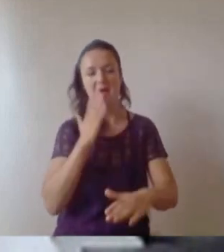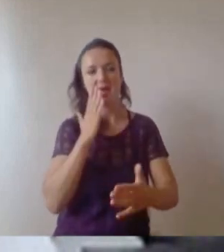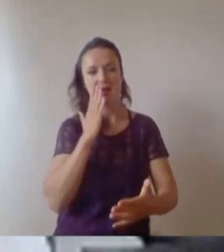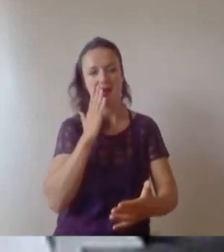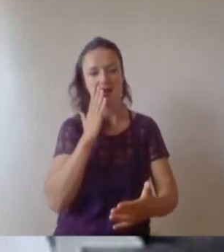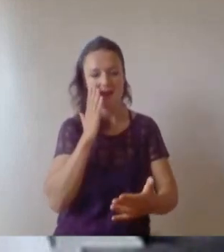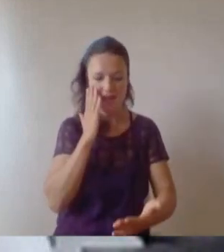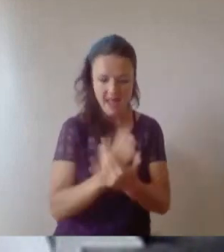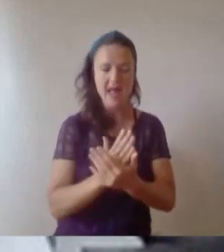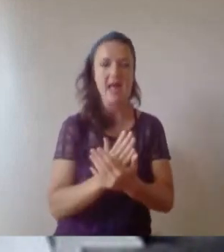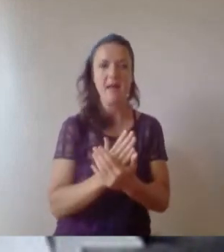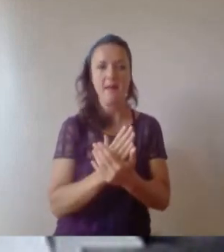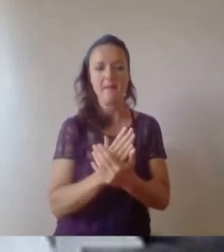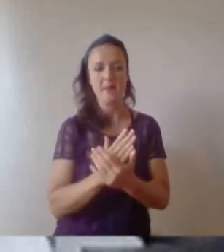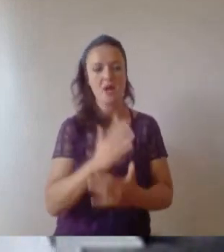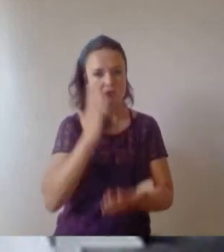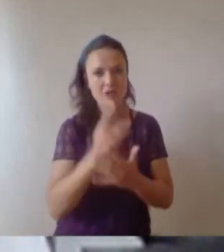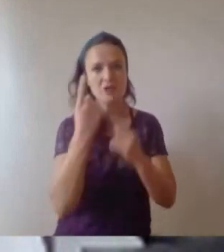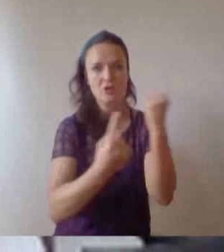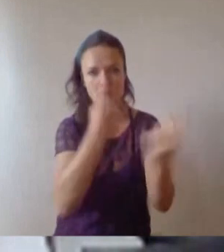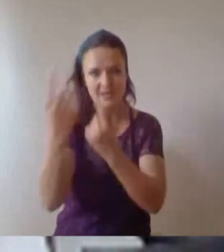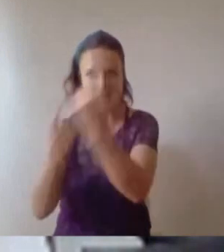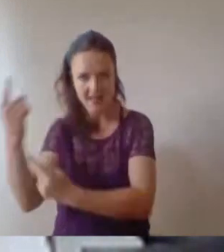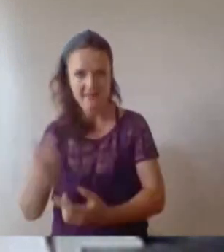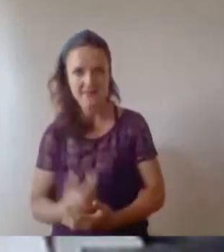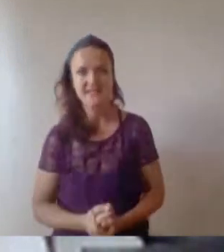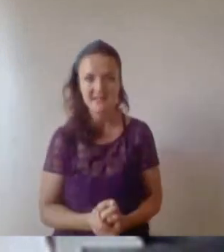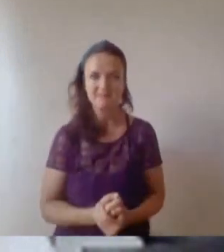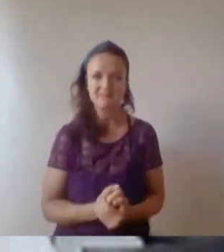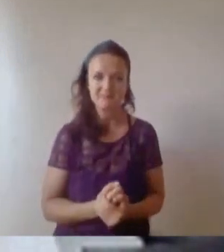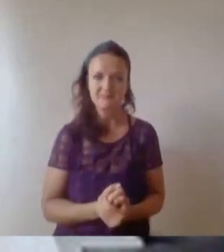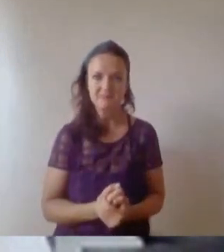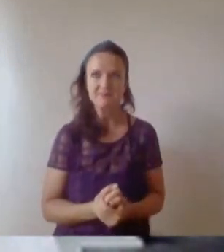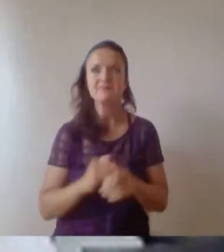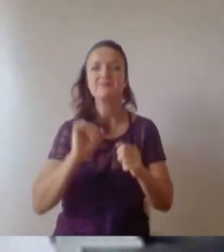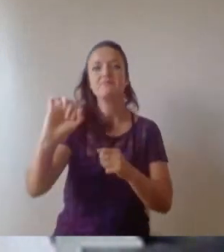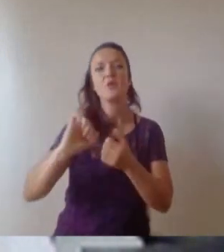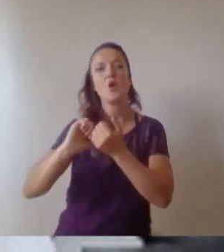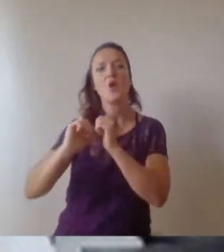Sounds cheesy. Whether they're on your course, through societies, or through halls, you've bonded over joint experiences and